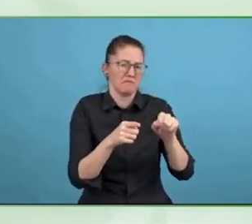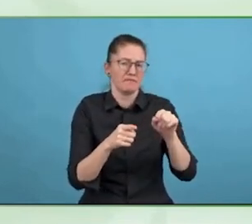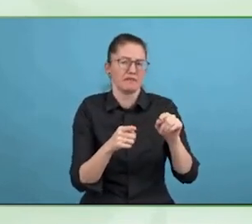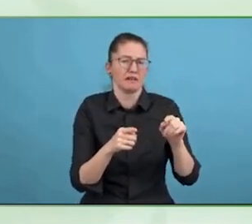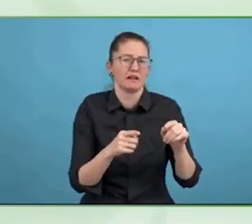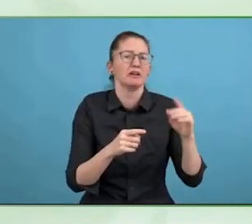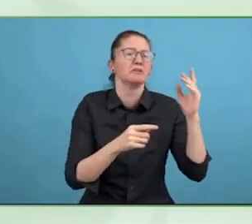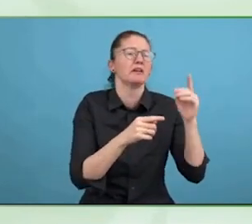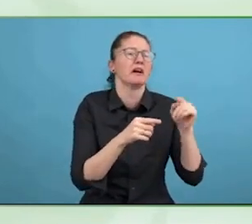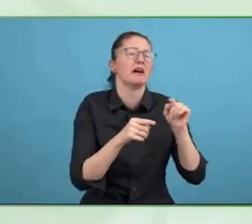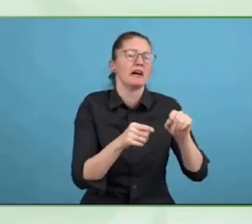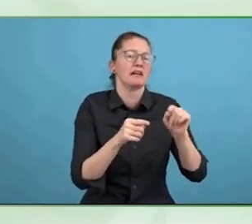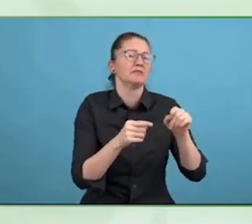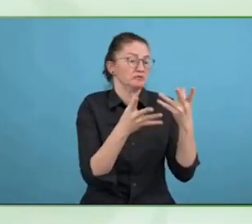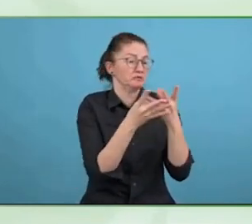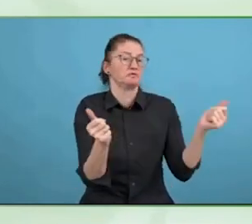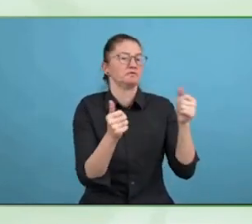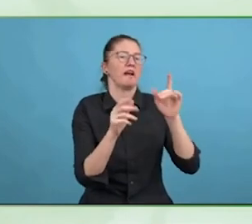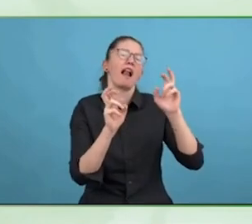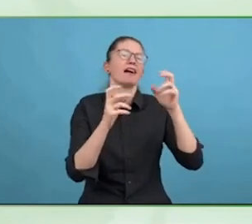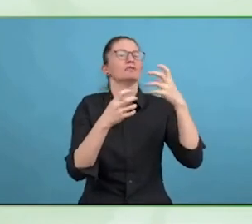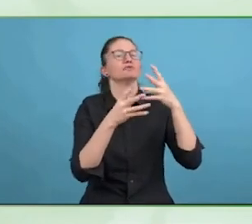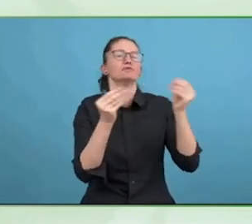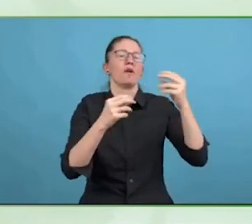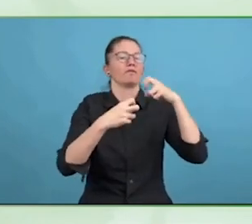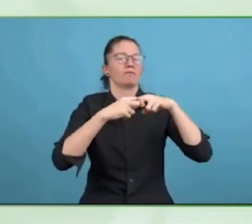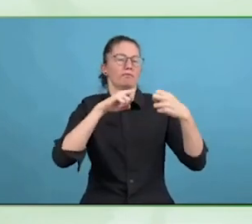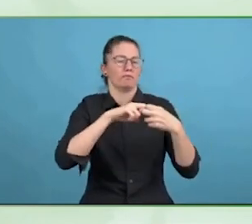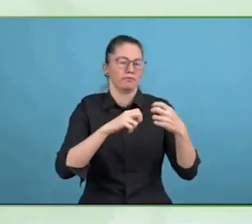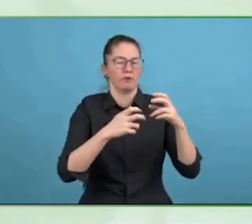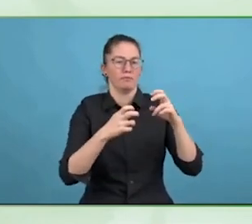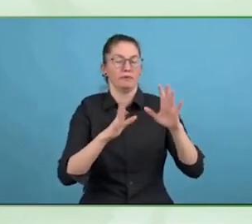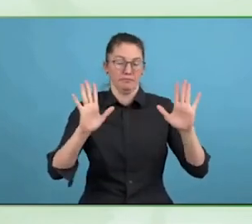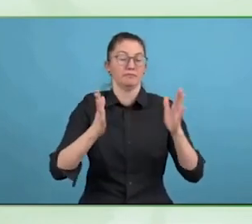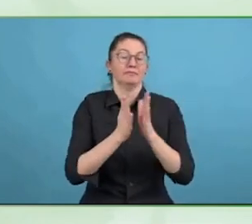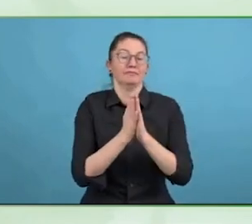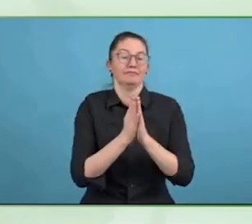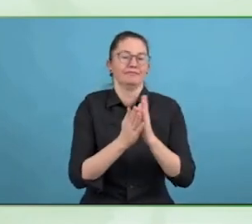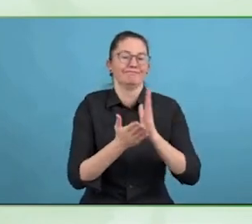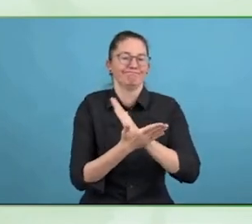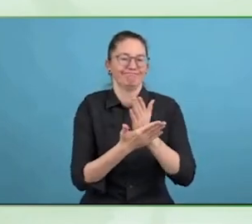But that gap is narrowing. For us, that gap is when human comes in.